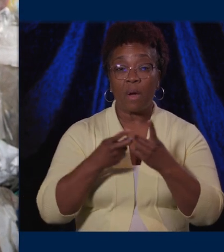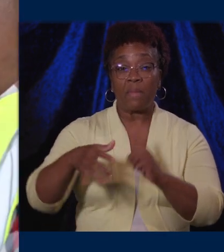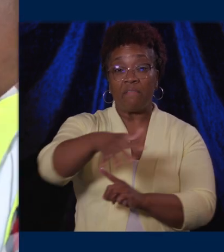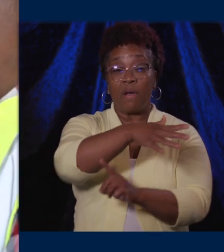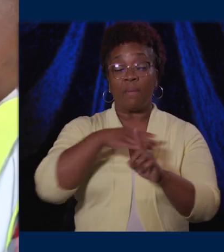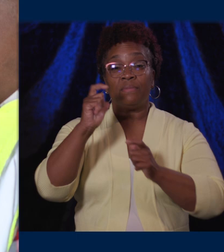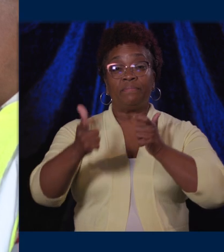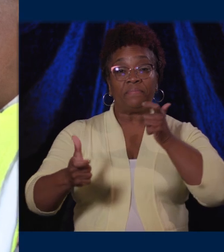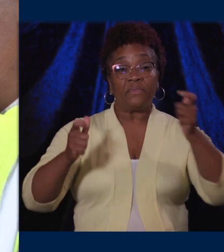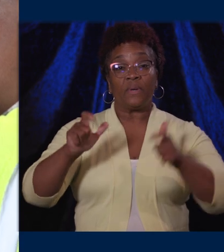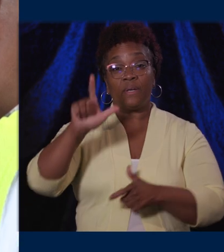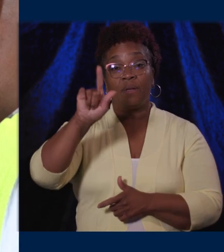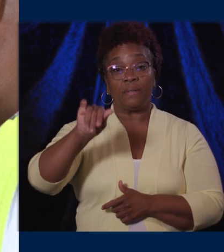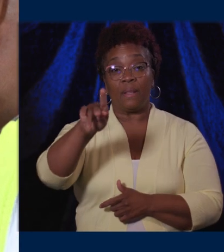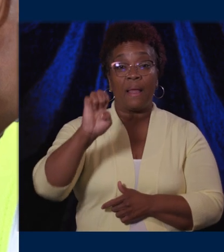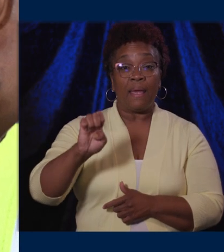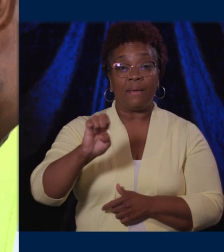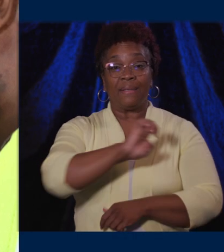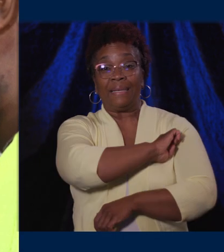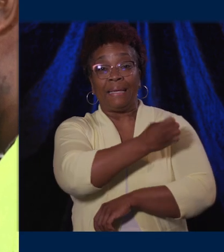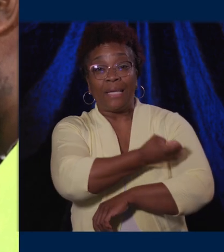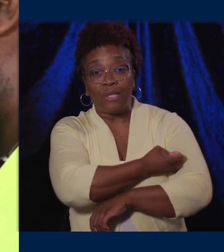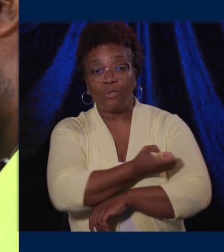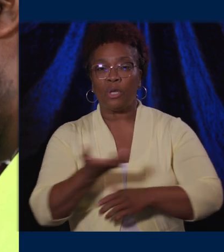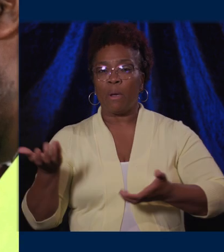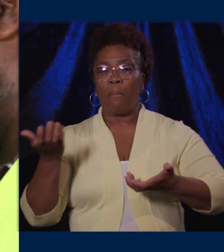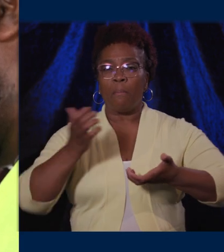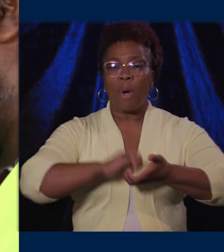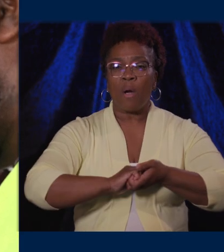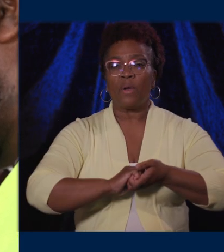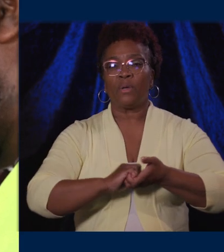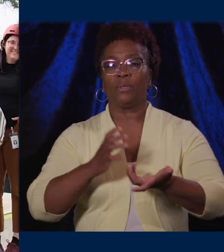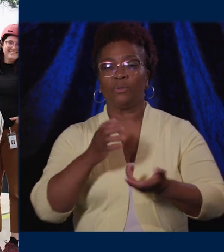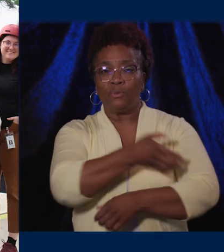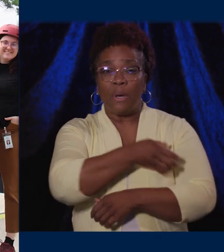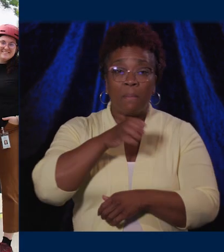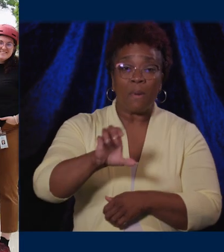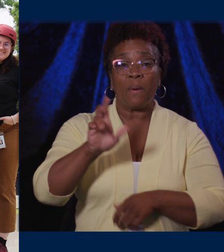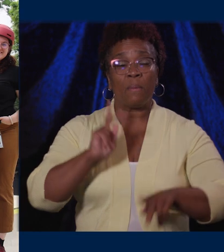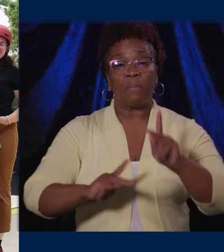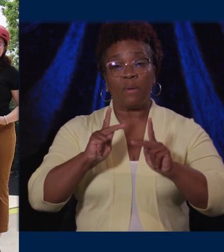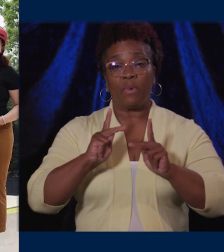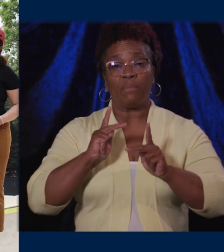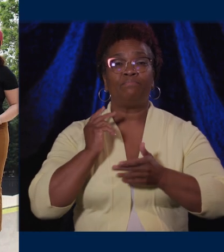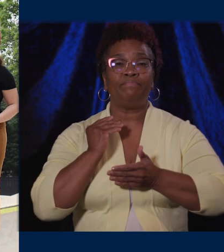Great Lakes, and Energy – through which we work to empower communities across the state to take the